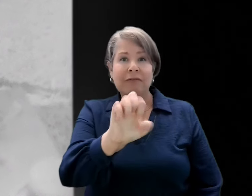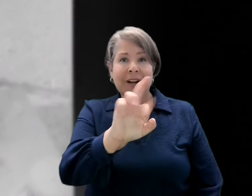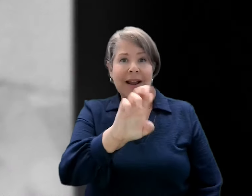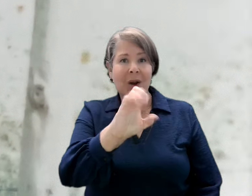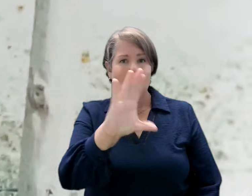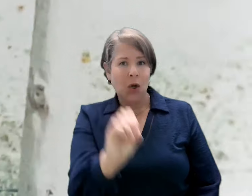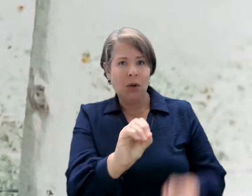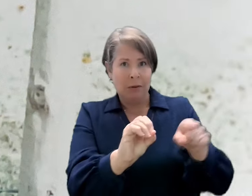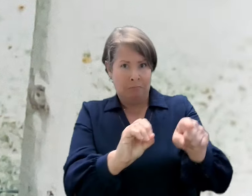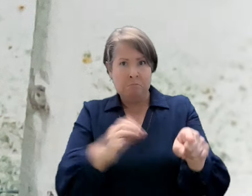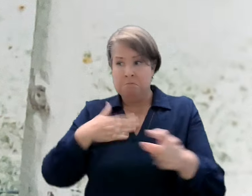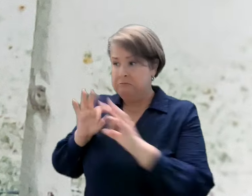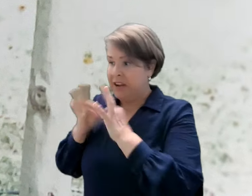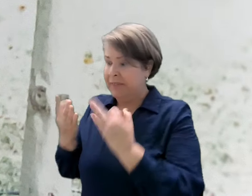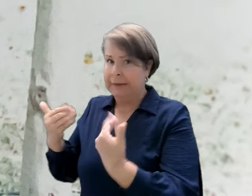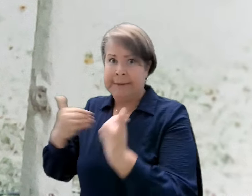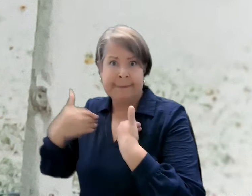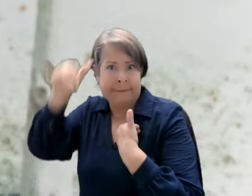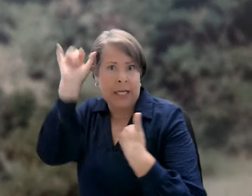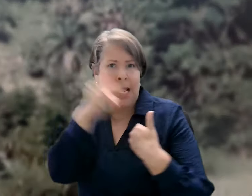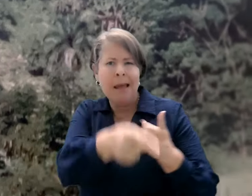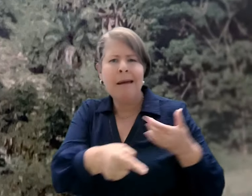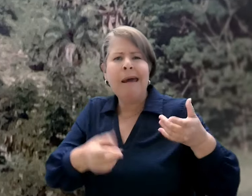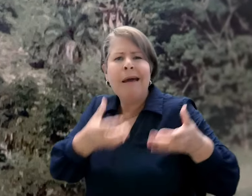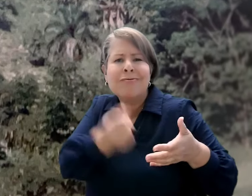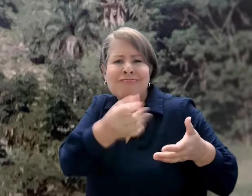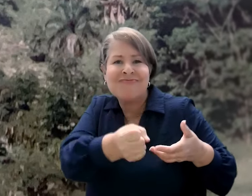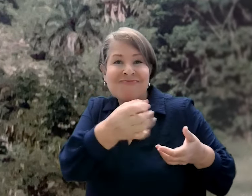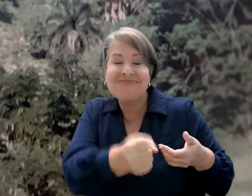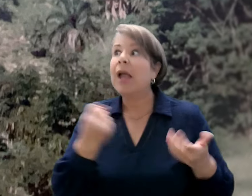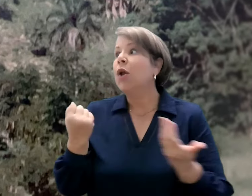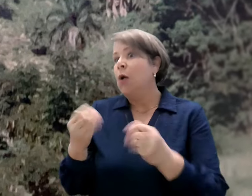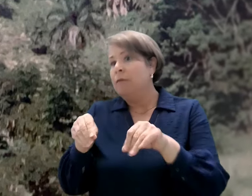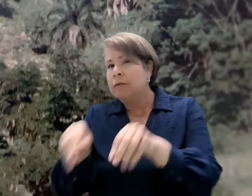I didn't know it then, but Don Franco was the first scientist I ever met.